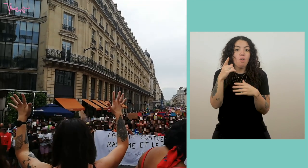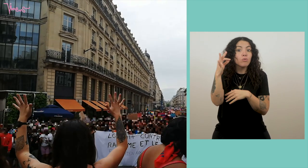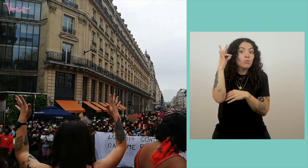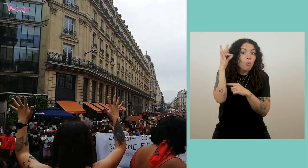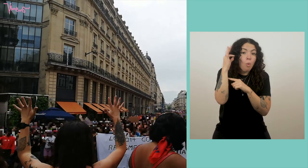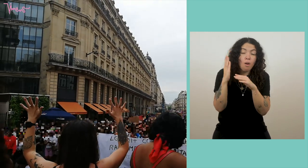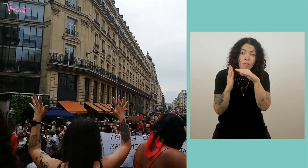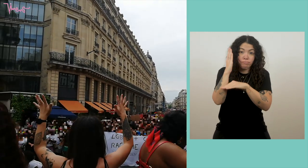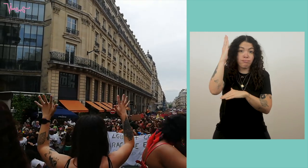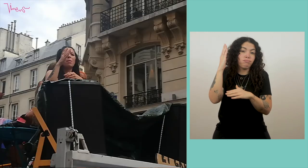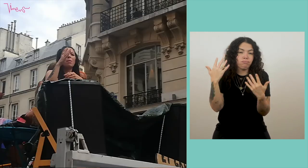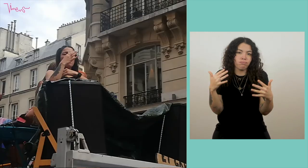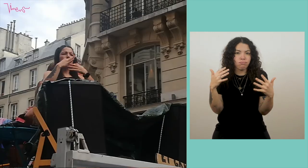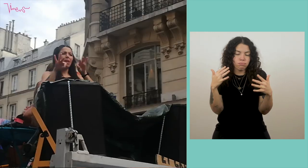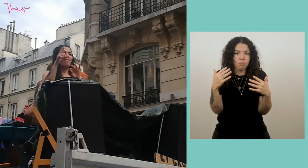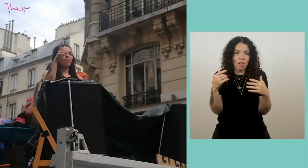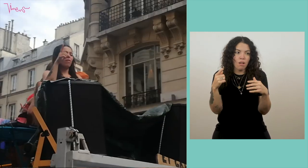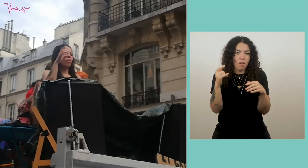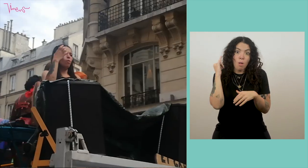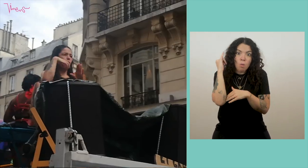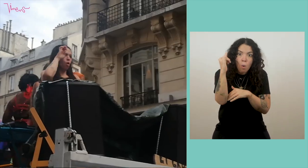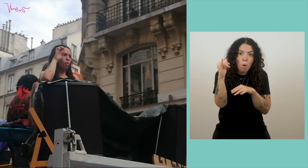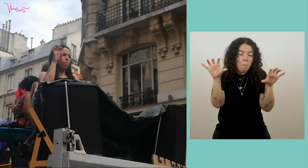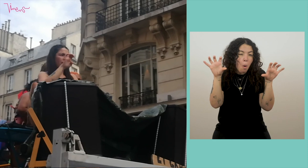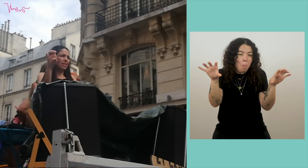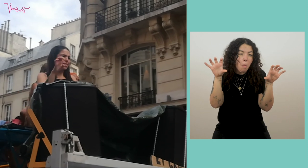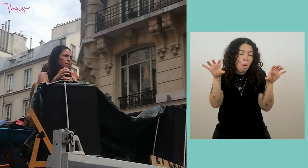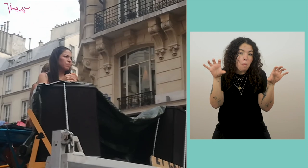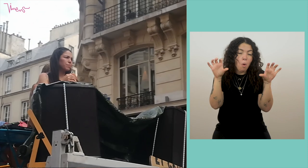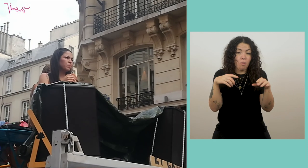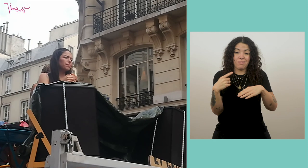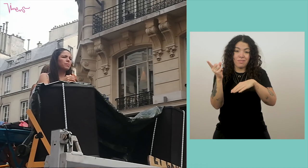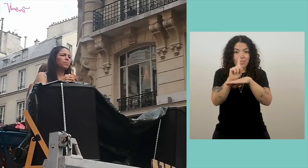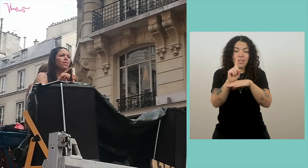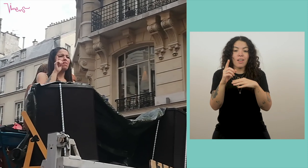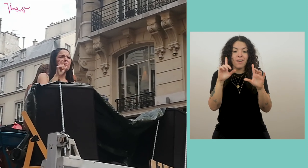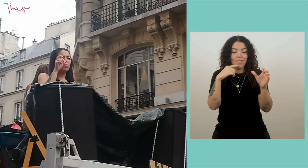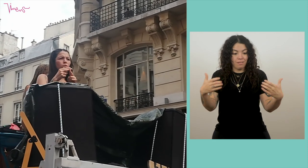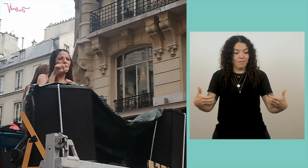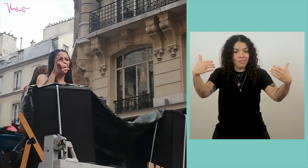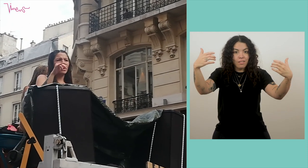We are still exposed to it for a very long time and generally we are on the tanks. The sound comes out of where we are